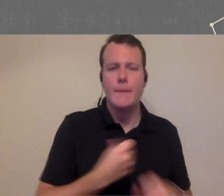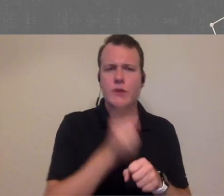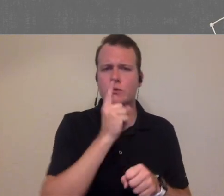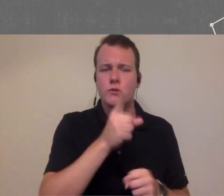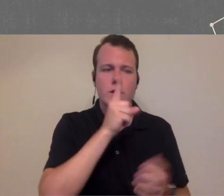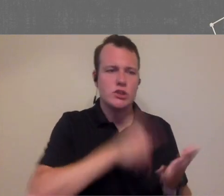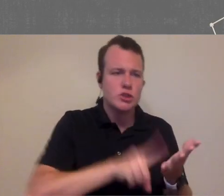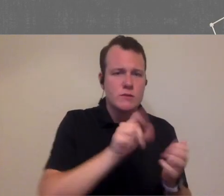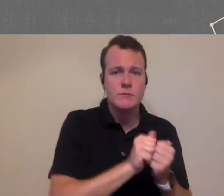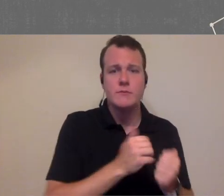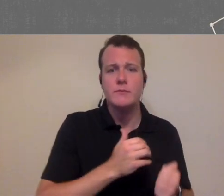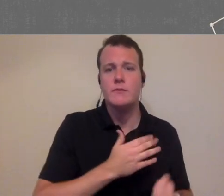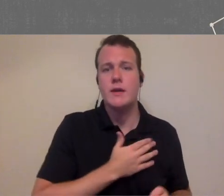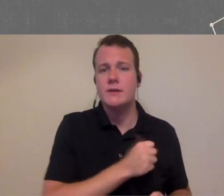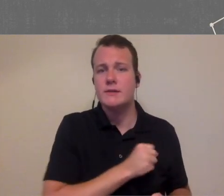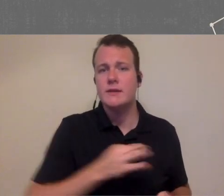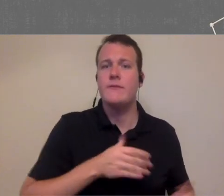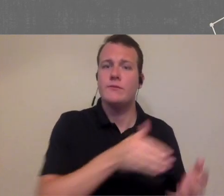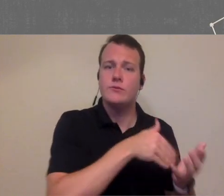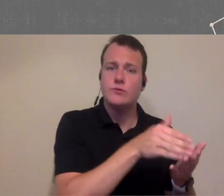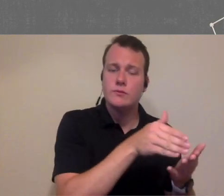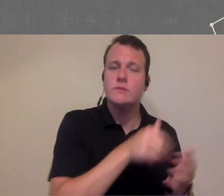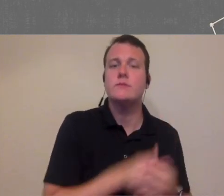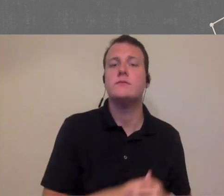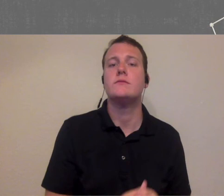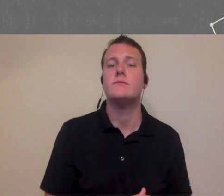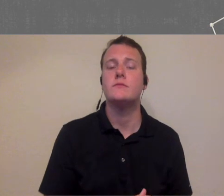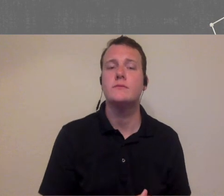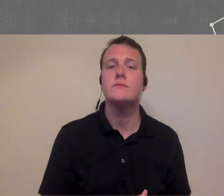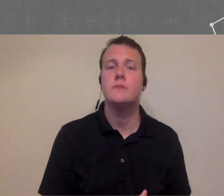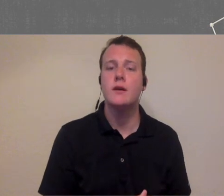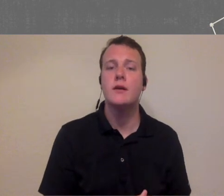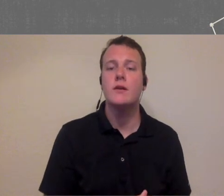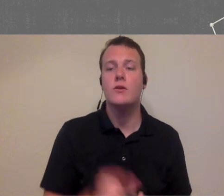and generally speaking I will say from my car the counselor side of things we